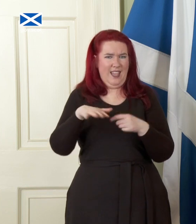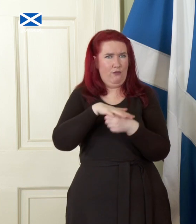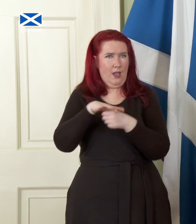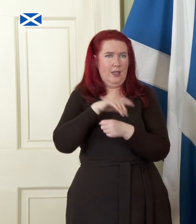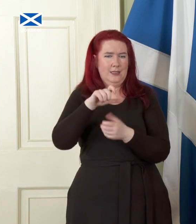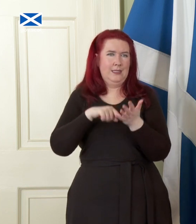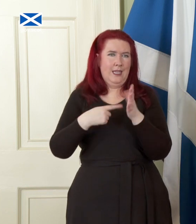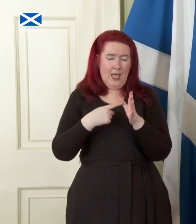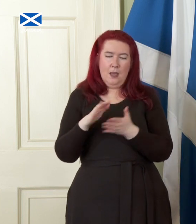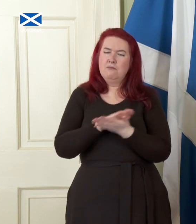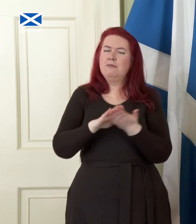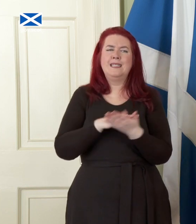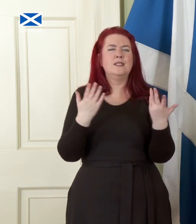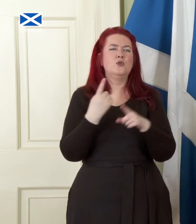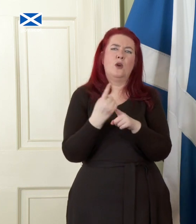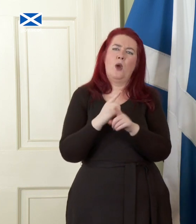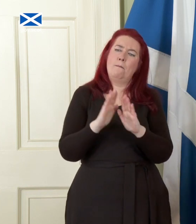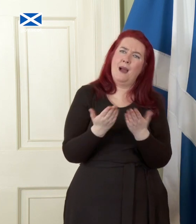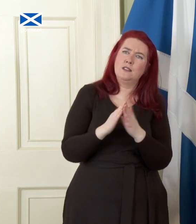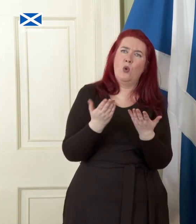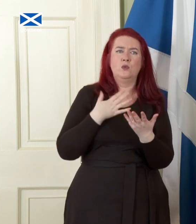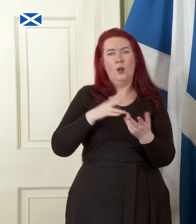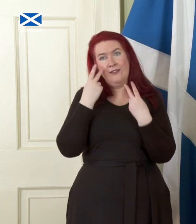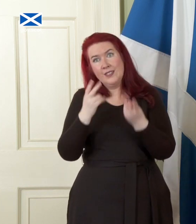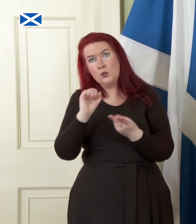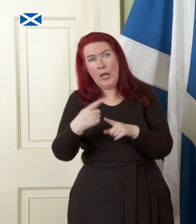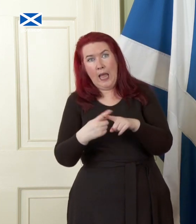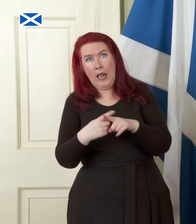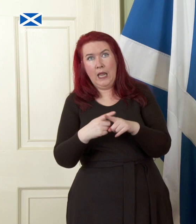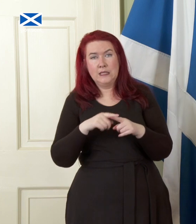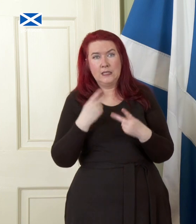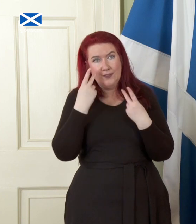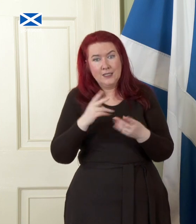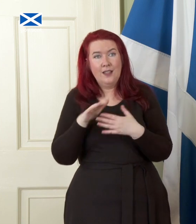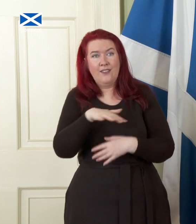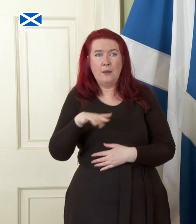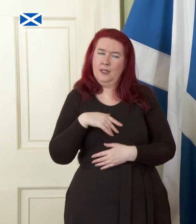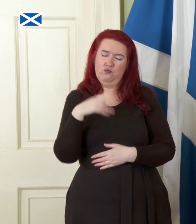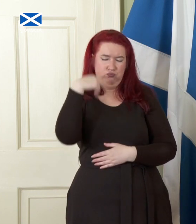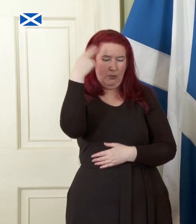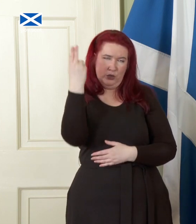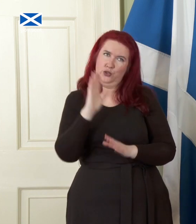means any talk of passports to visit relatives in England is utter nonsense. Free movement of